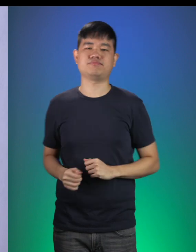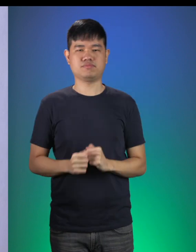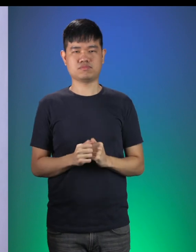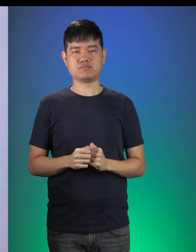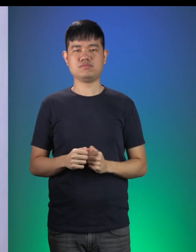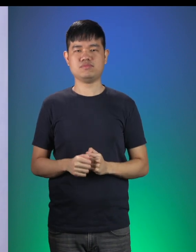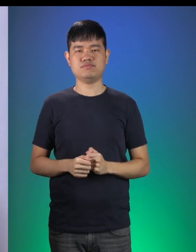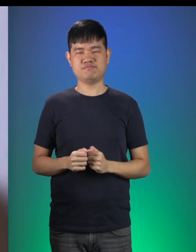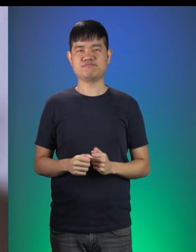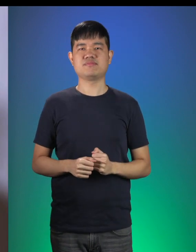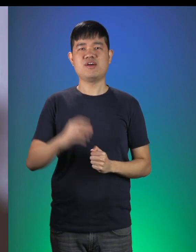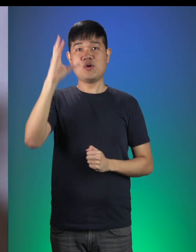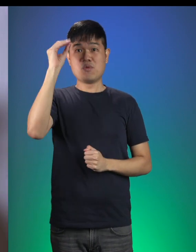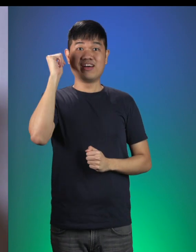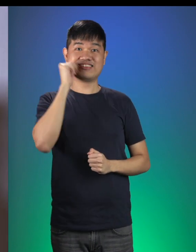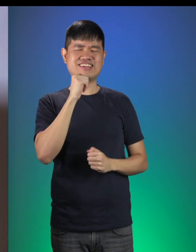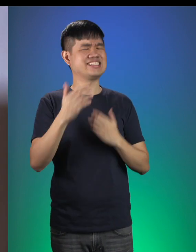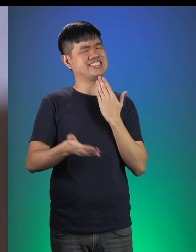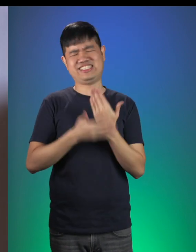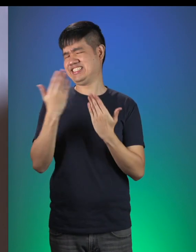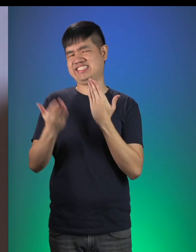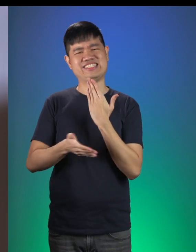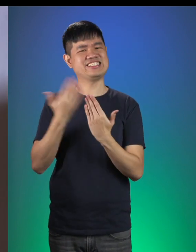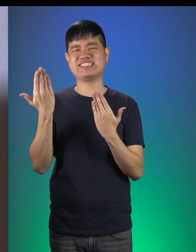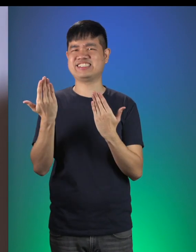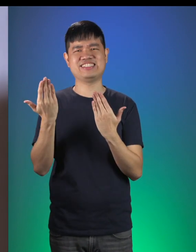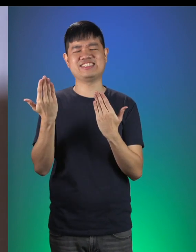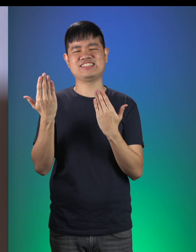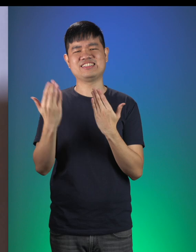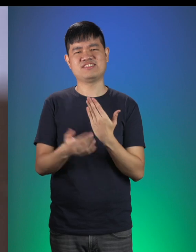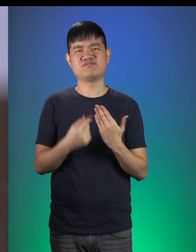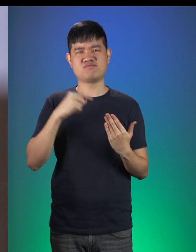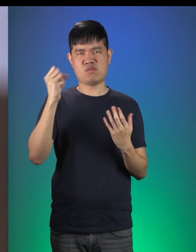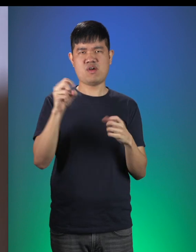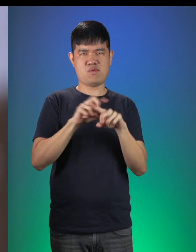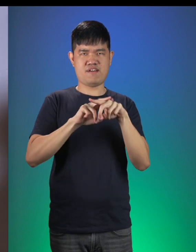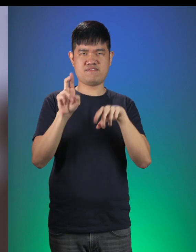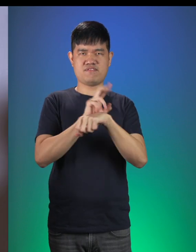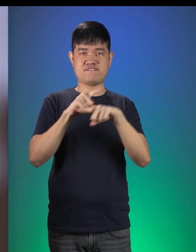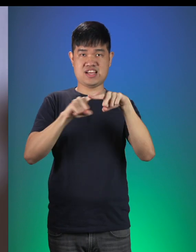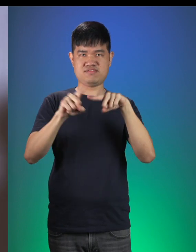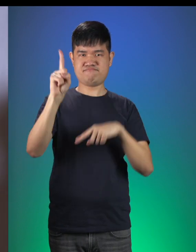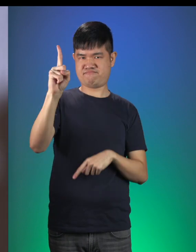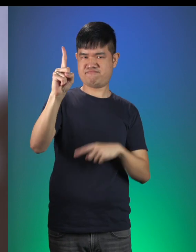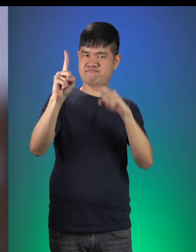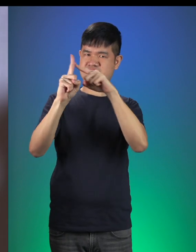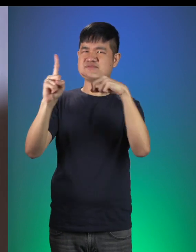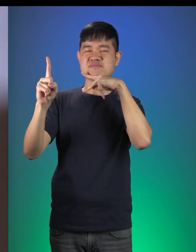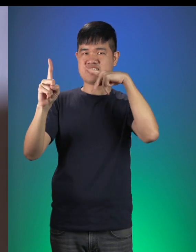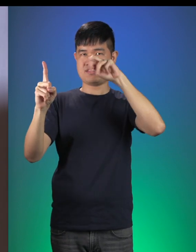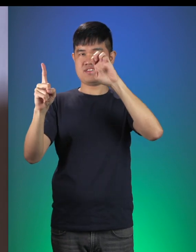And boys and girls, okay, it’s really easy. I want you to use your finger. We are going to pretend that this is the needle